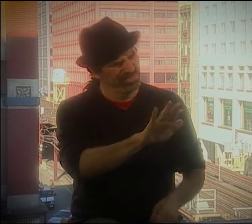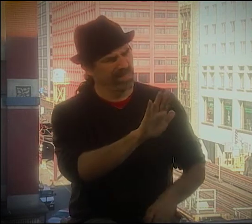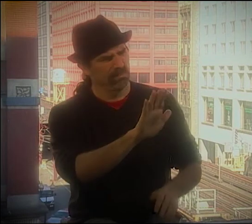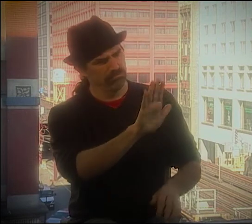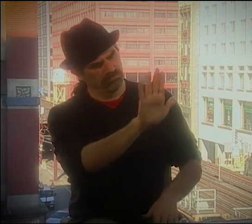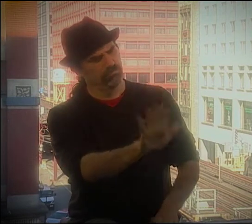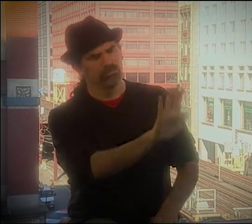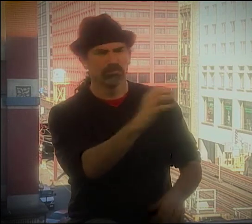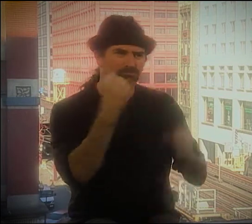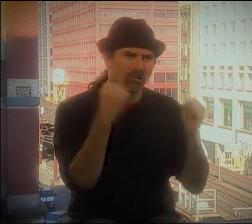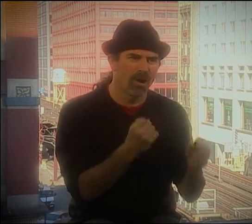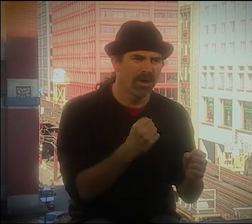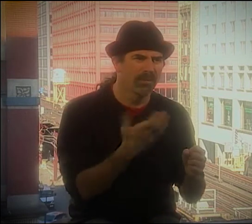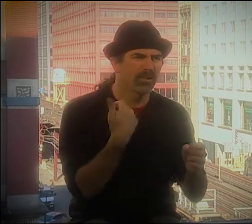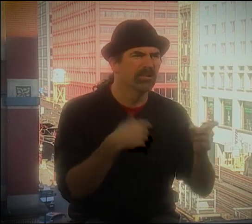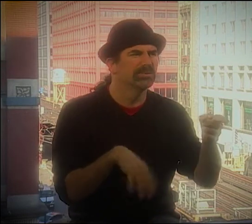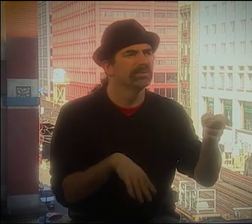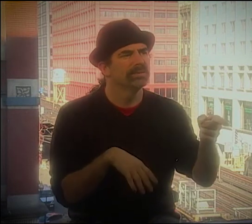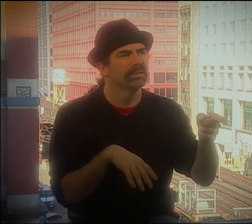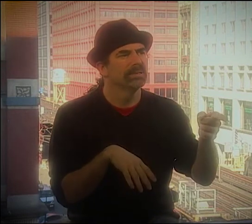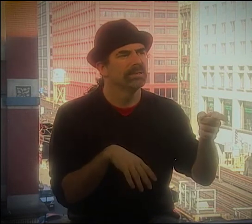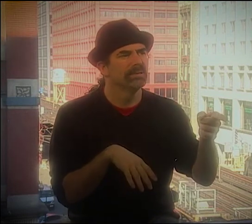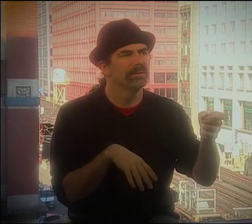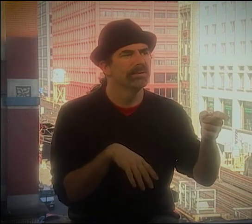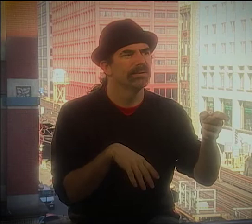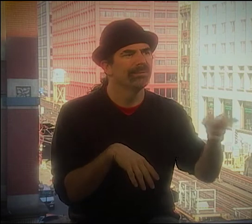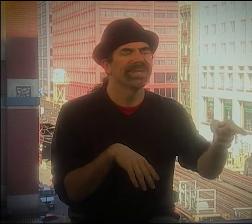YOU KNOW, BECAUSE THE ARCHBISHOP HAD BEEN SHOT.